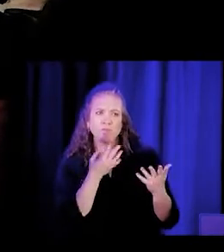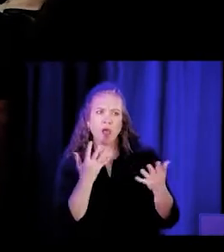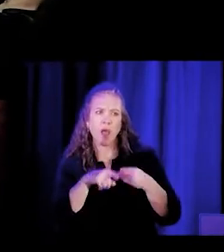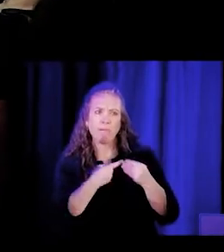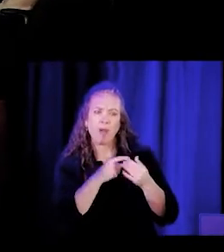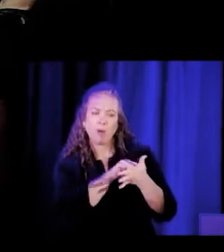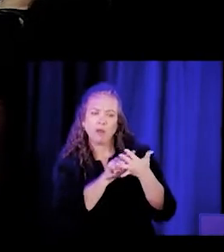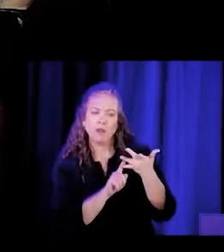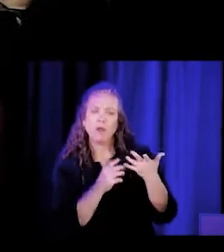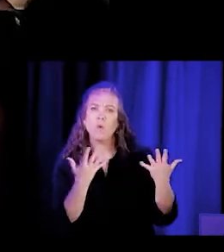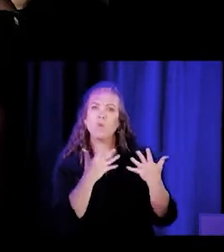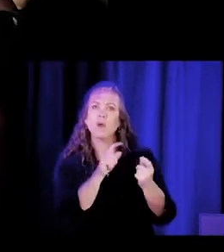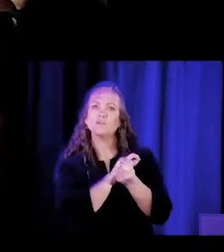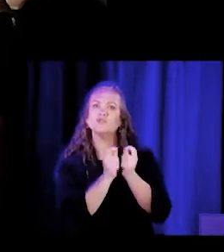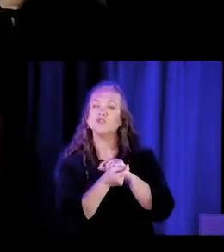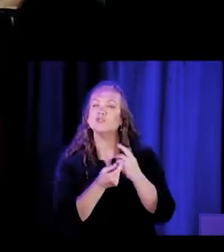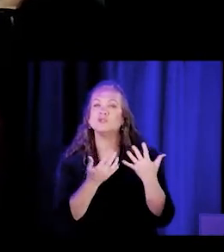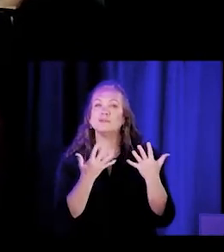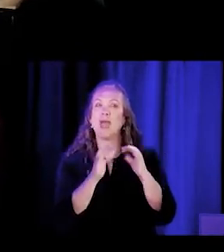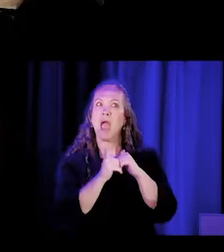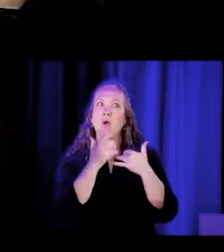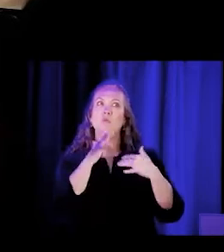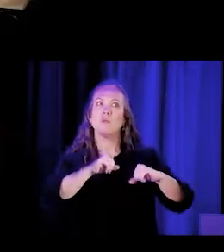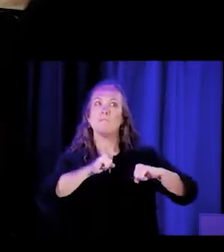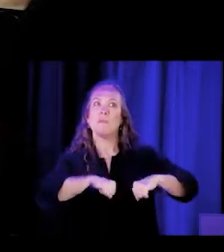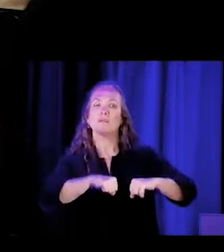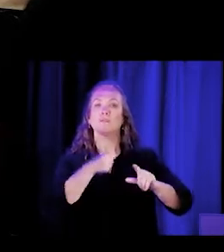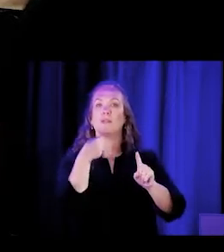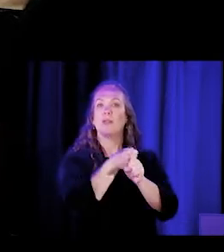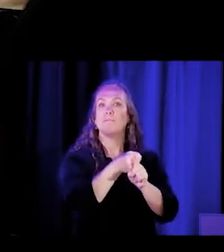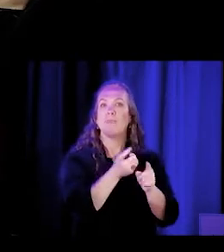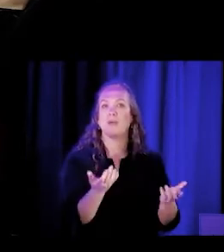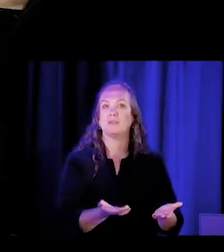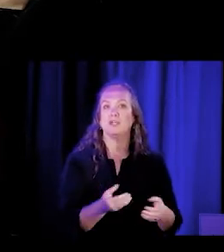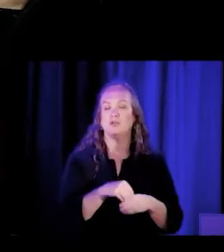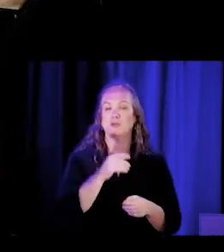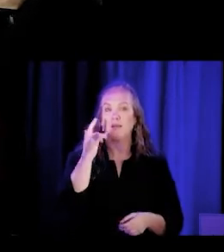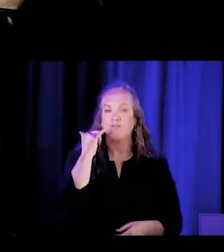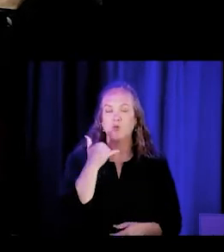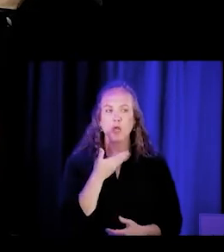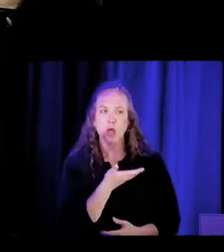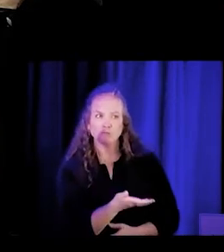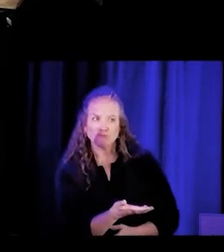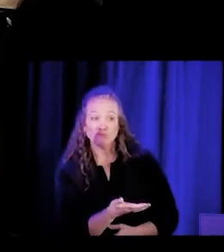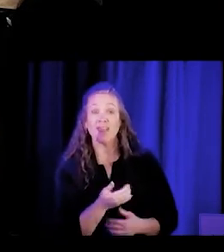and their potential impact in California? And this time, I'm going to switch it up